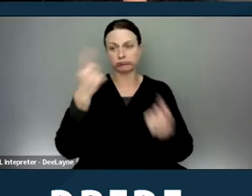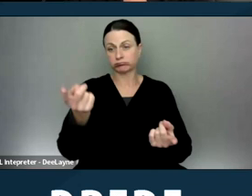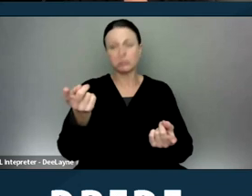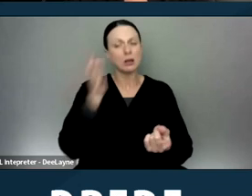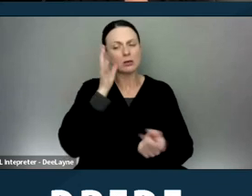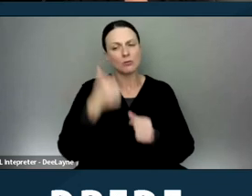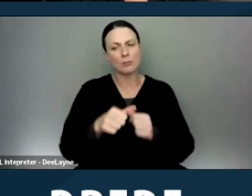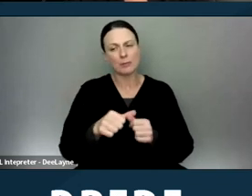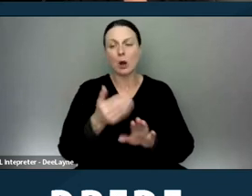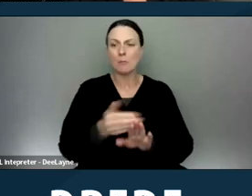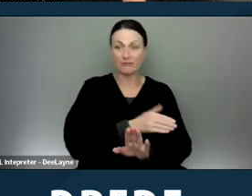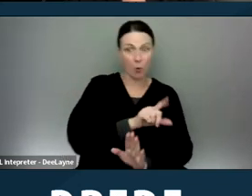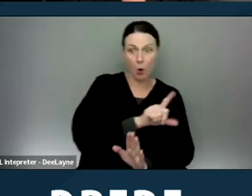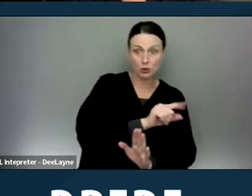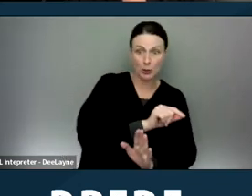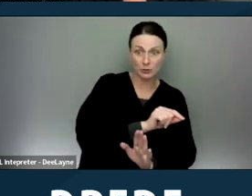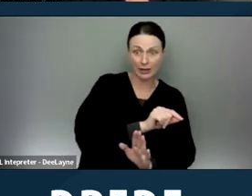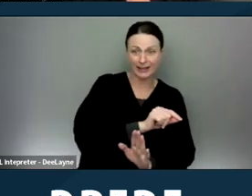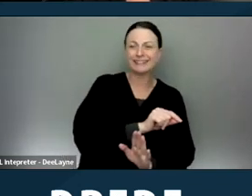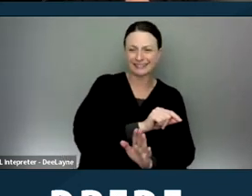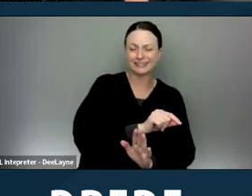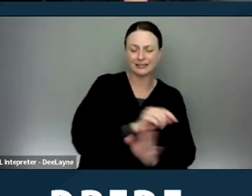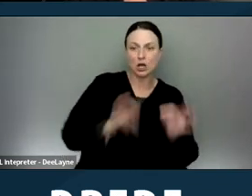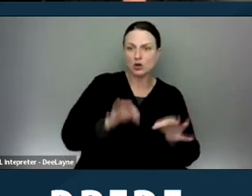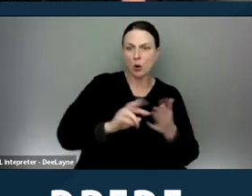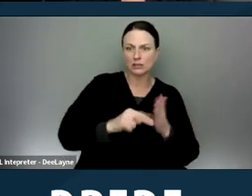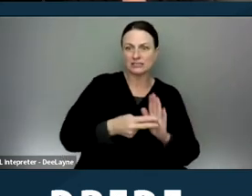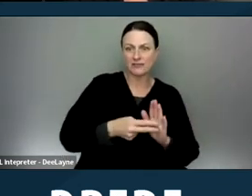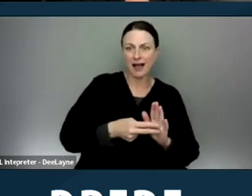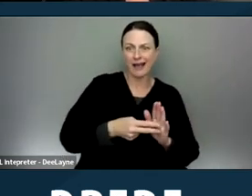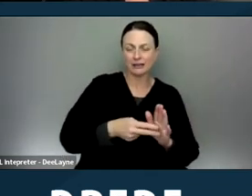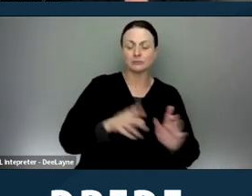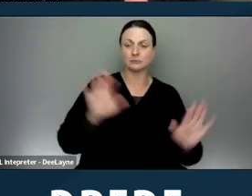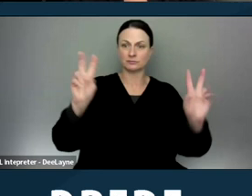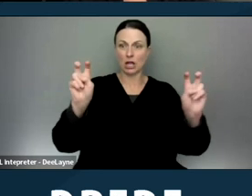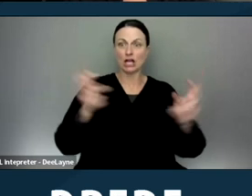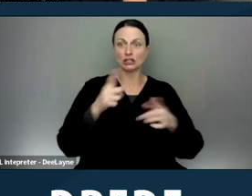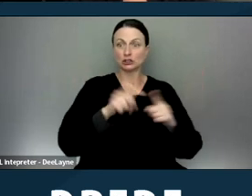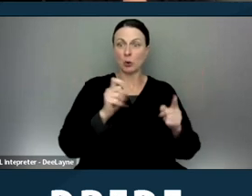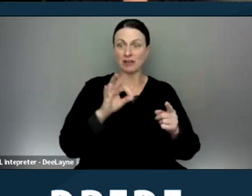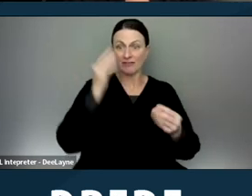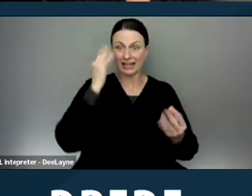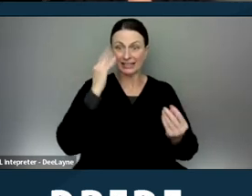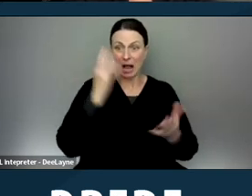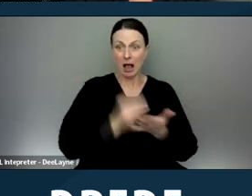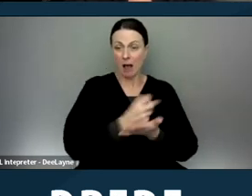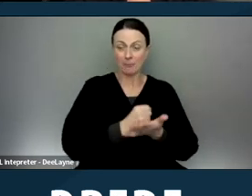before 2020 the courts defined source-of-income discrimination as excluding Section Eight vouchers